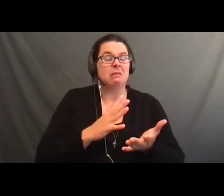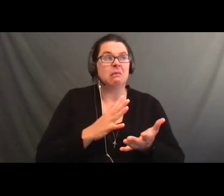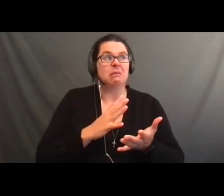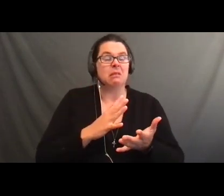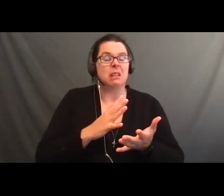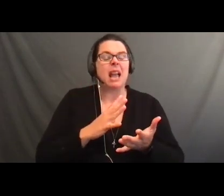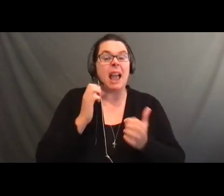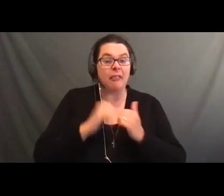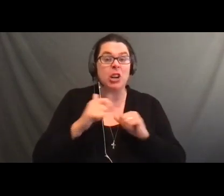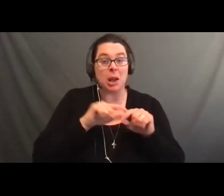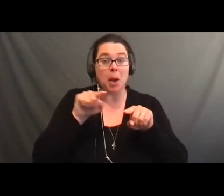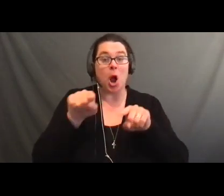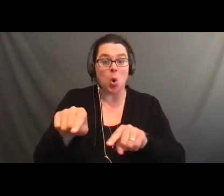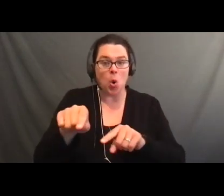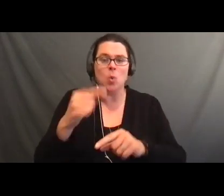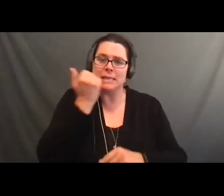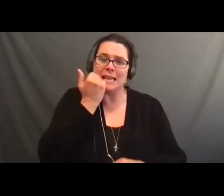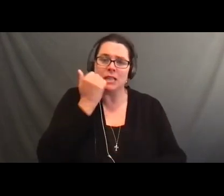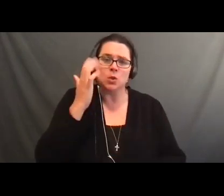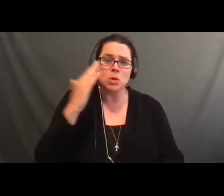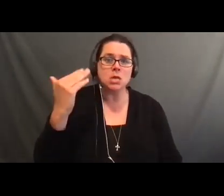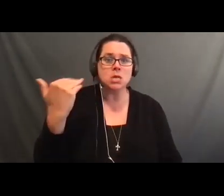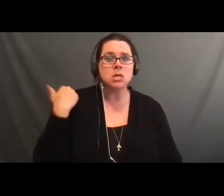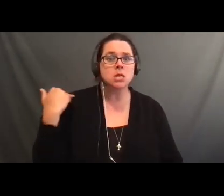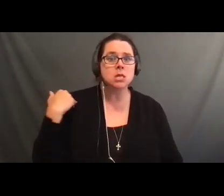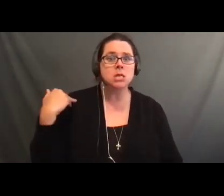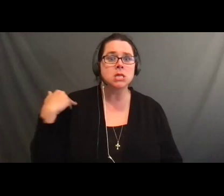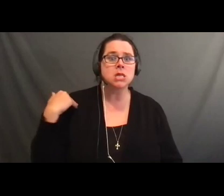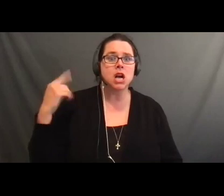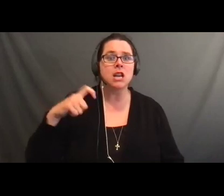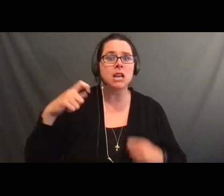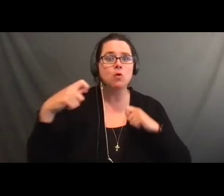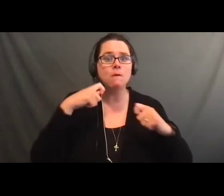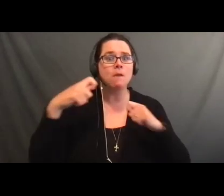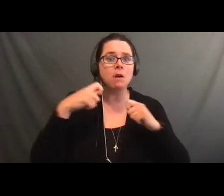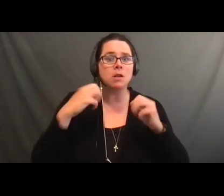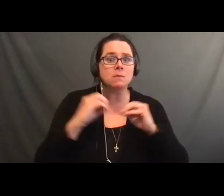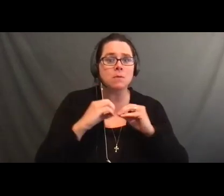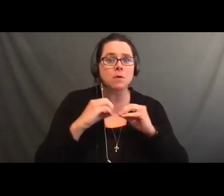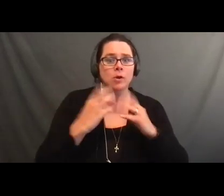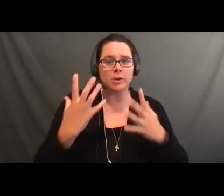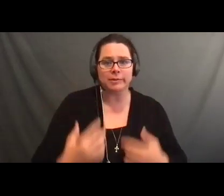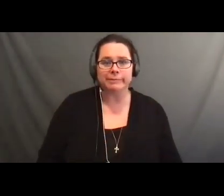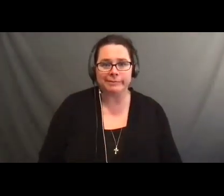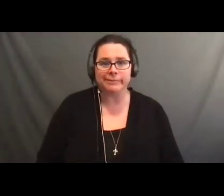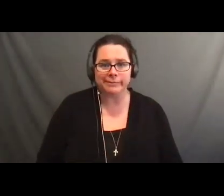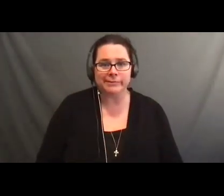We're having a hard time seeing your signing. Thank you.